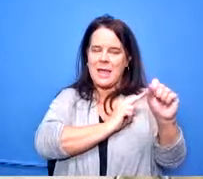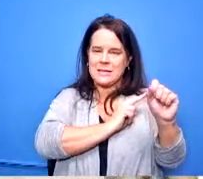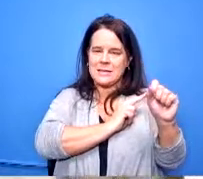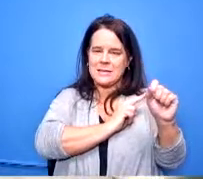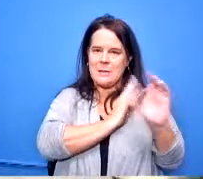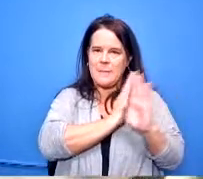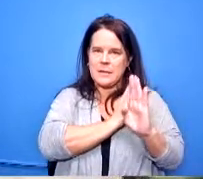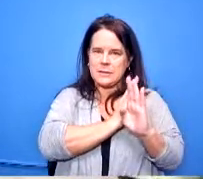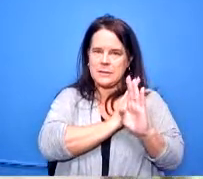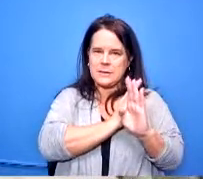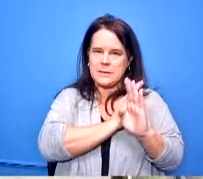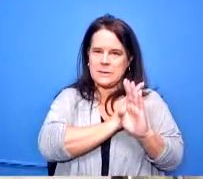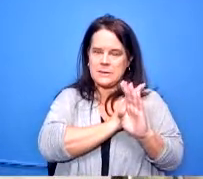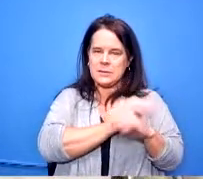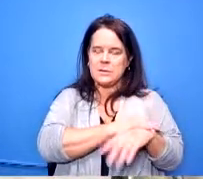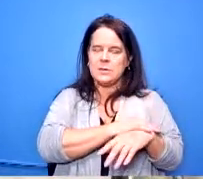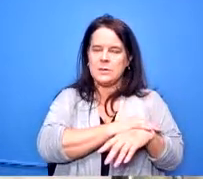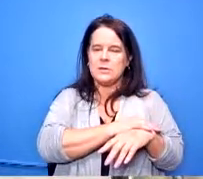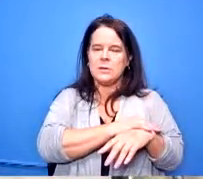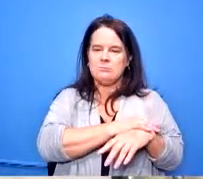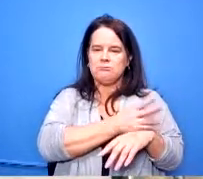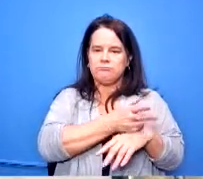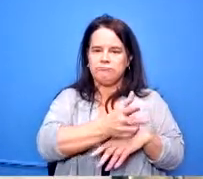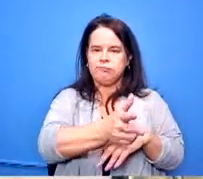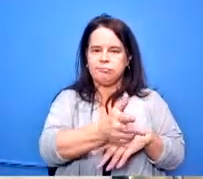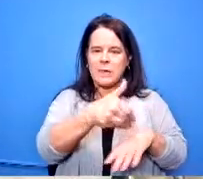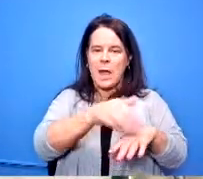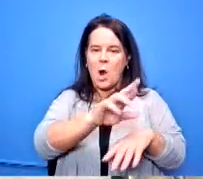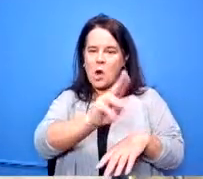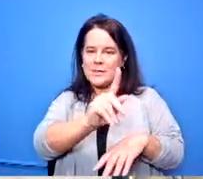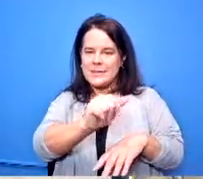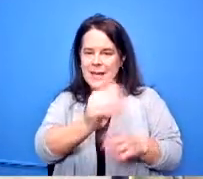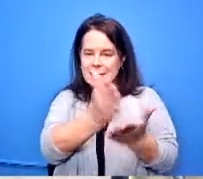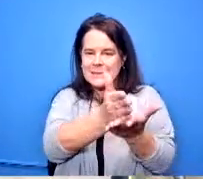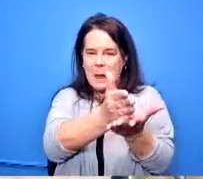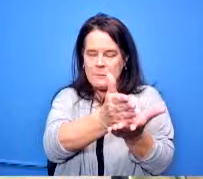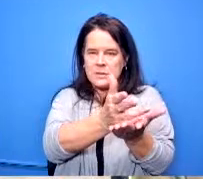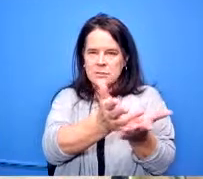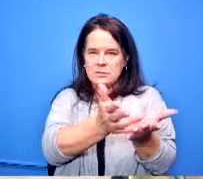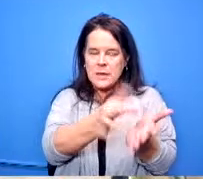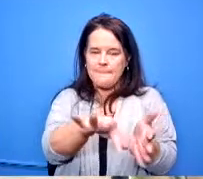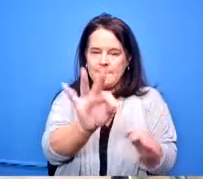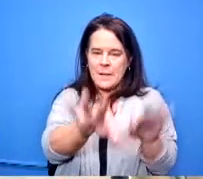they would they would stop at the rta stops and pick up students we had those for a year